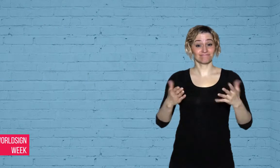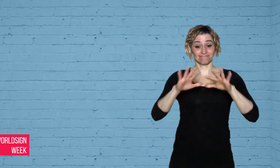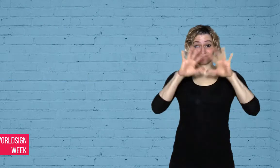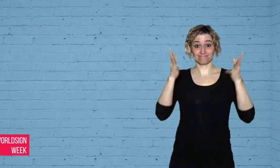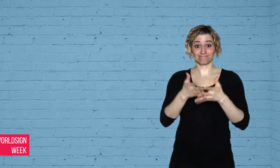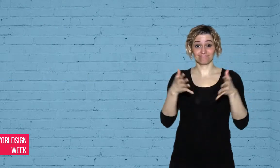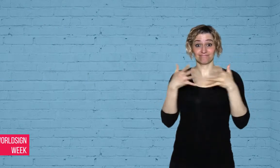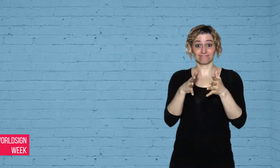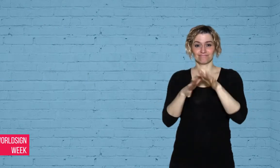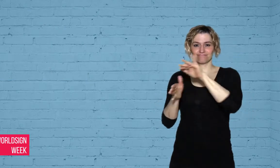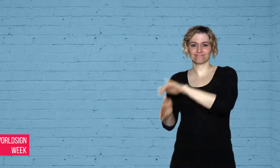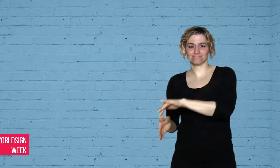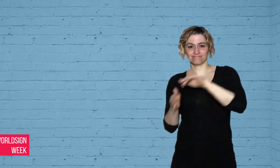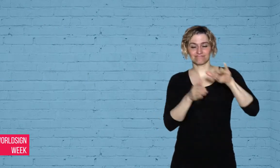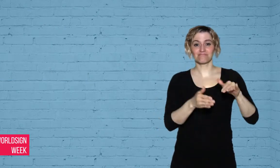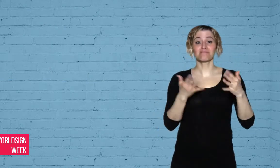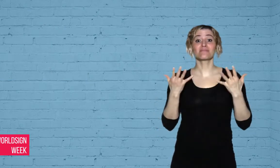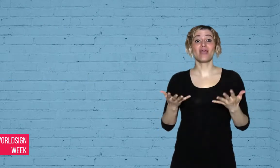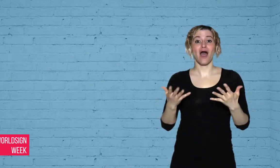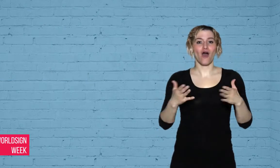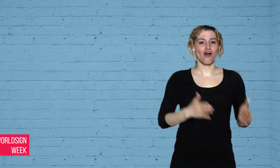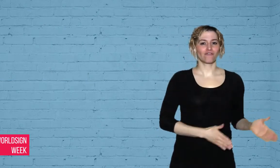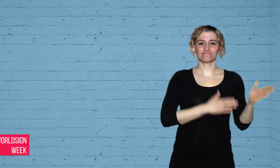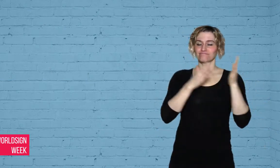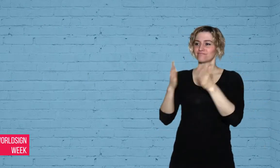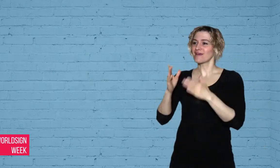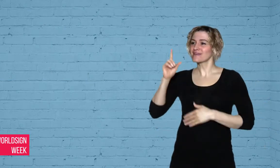It’s time for Deaf news - DeafWire!